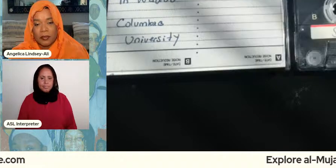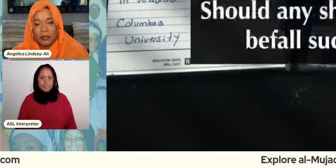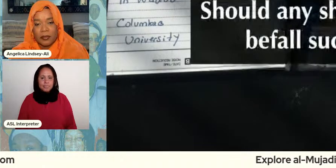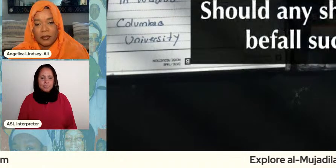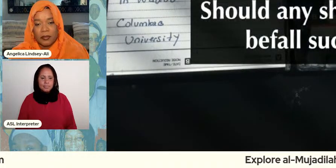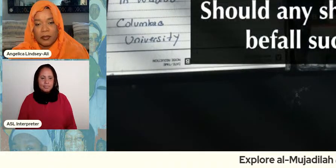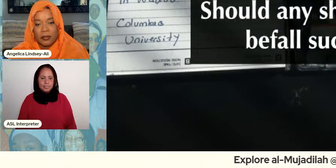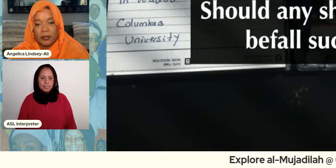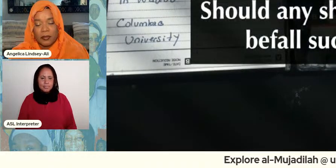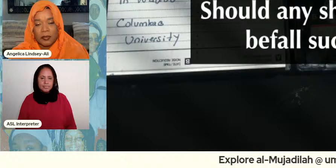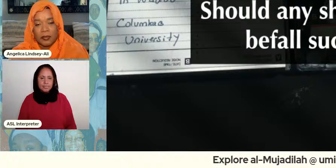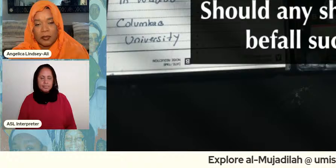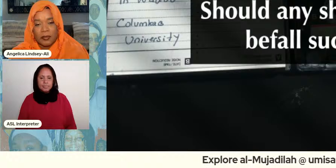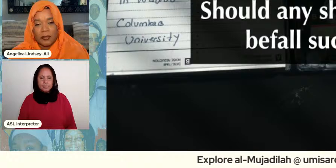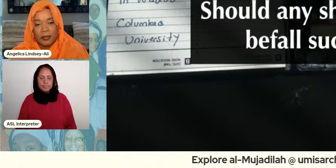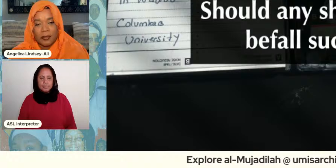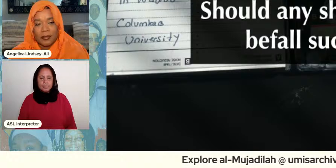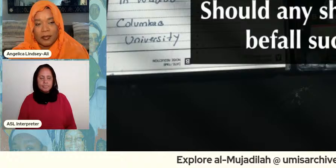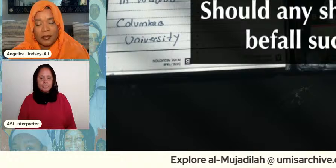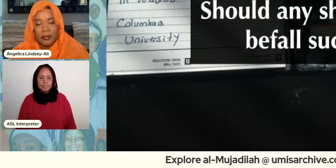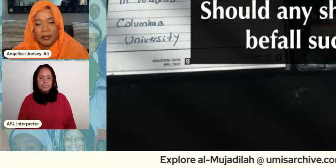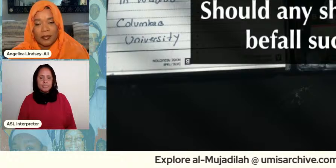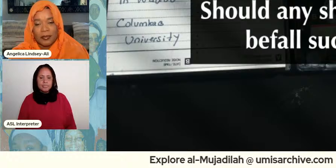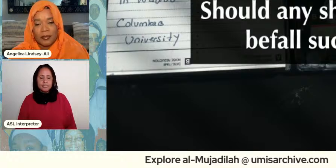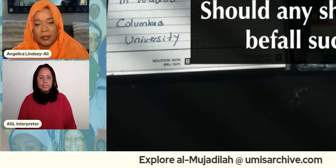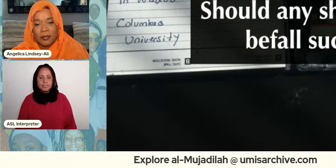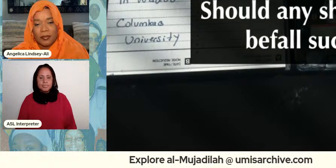should any shortcoming befall such families